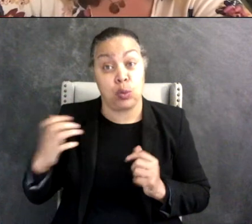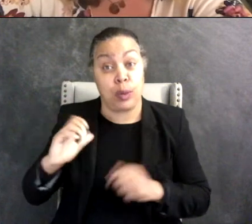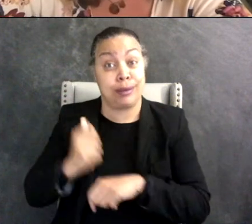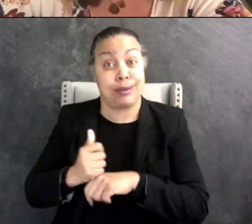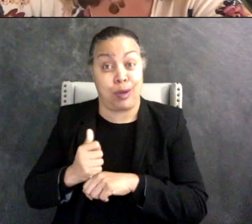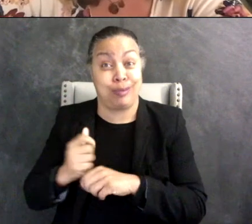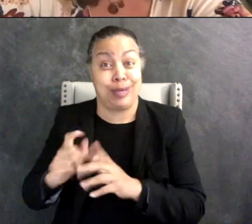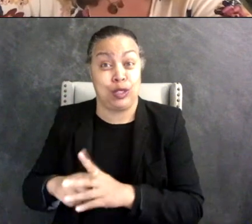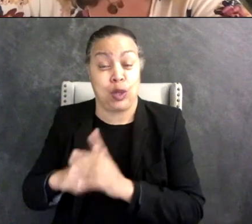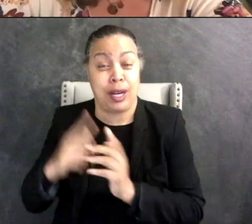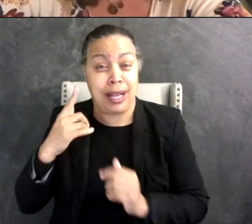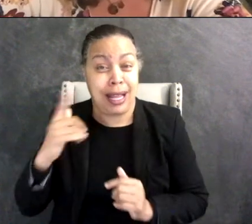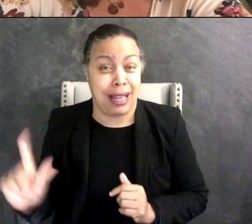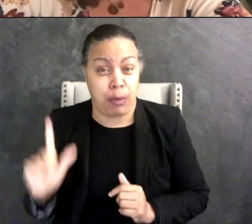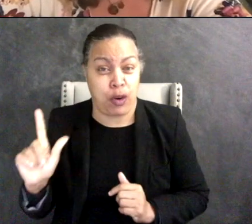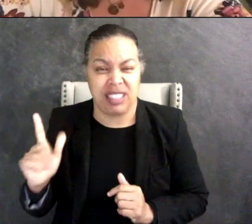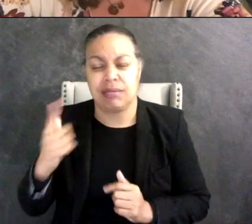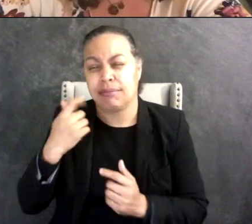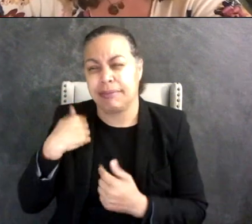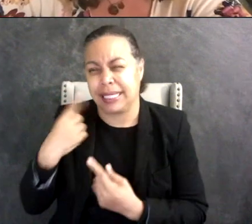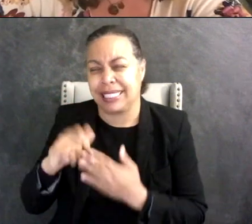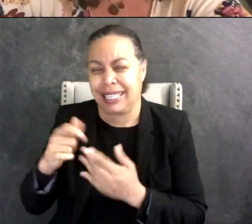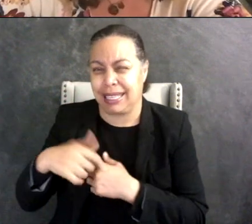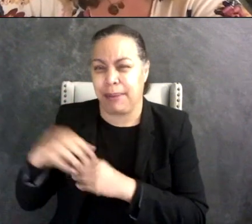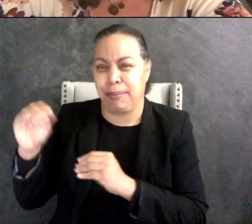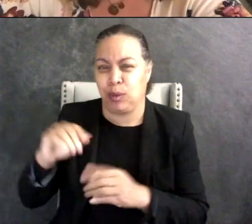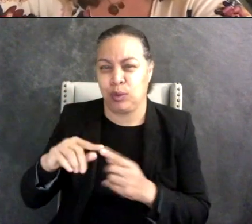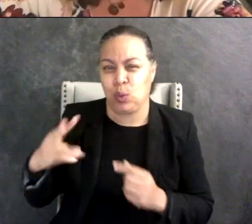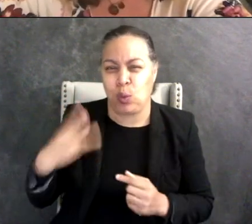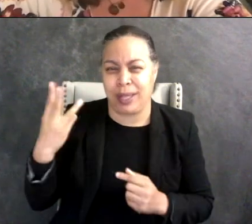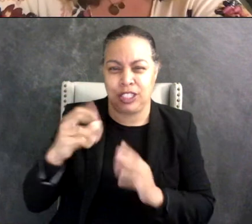actually moved up to Washington state and lives in Olympia but she started the second neurodiversity